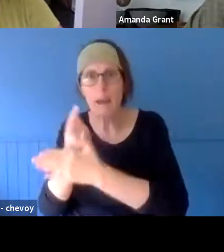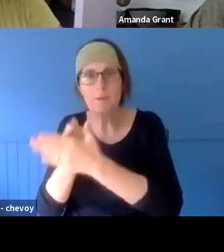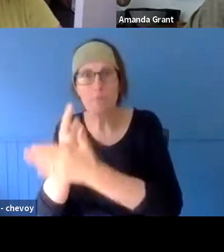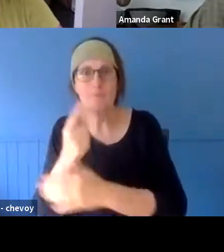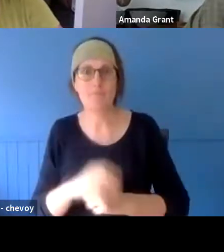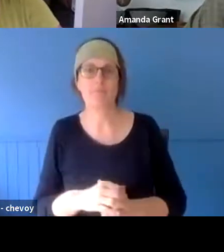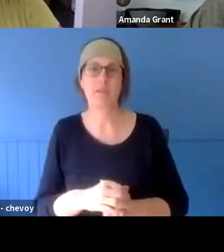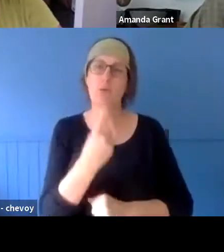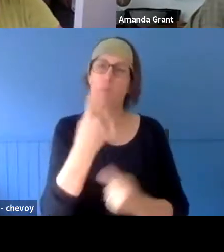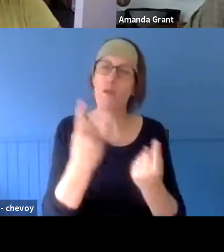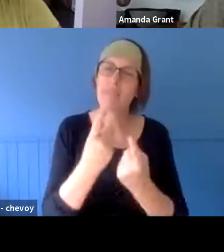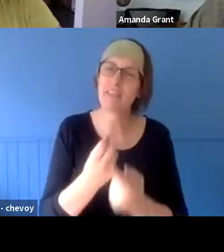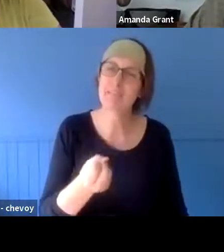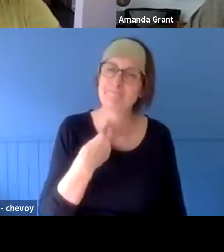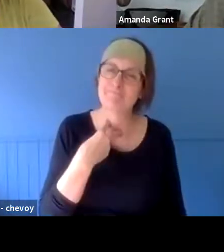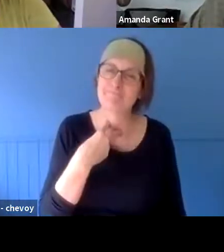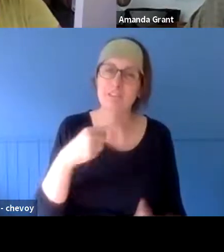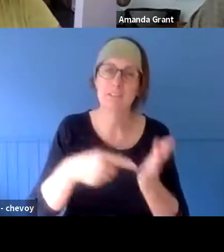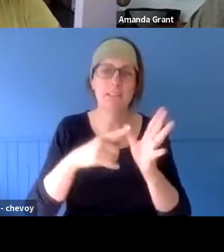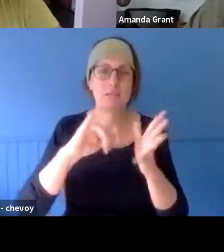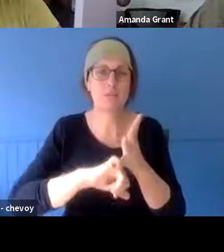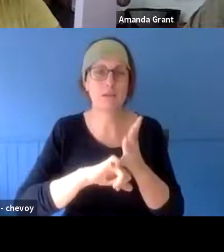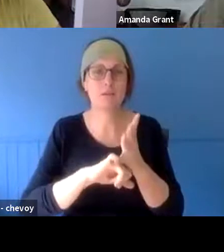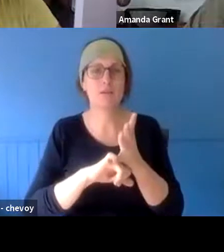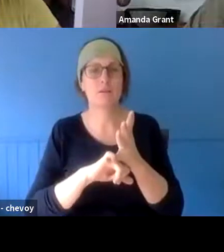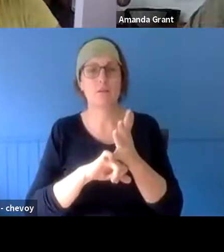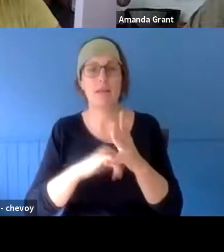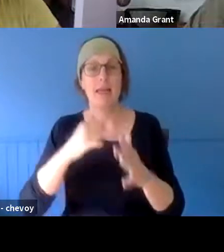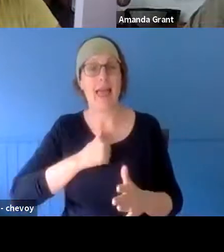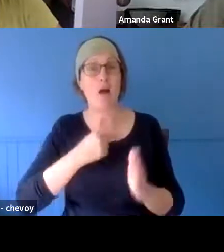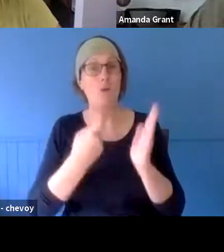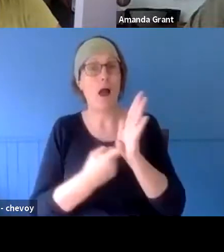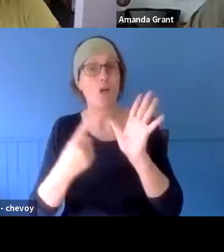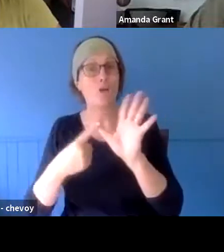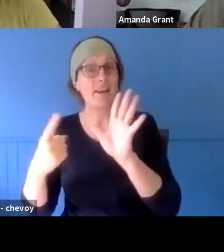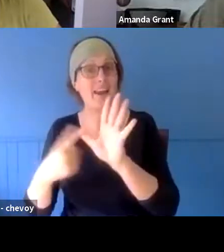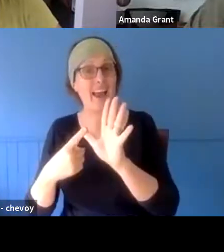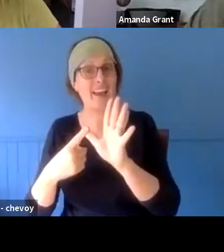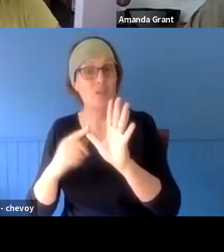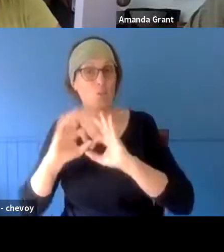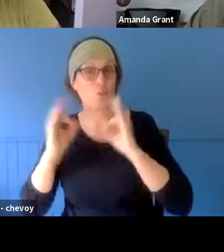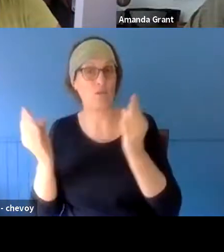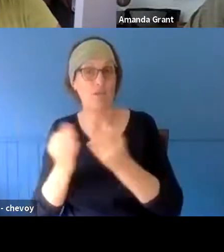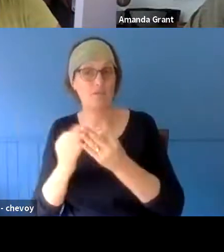Tasmania is our regional arts organisation was closed down a few years ago, and we think that it would have been really important to